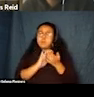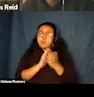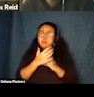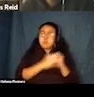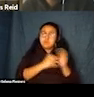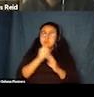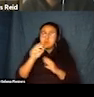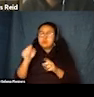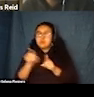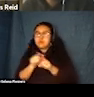of content on the screen.